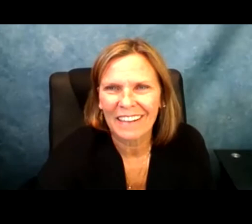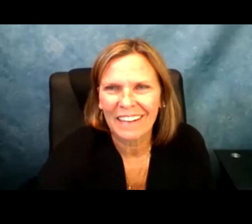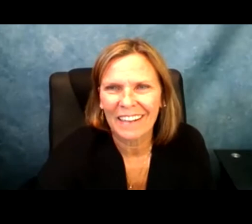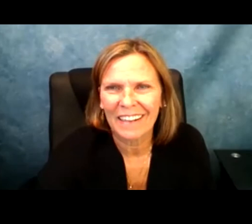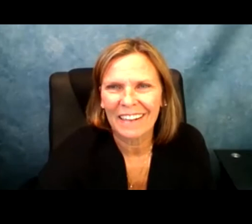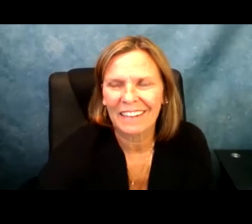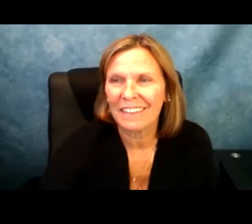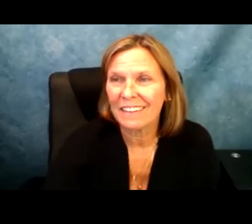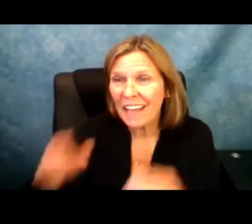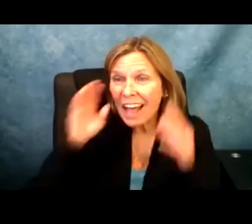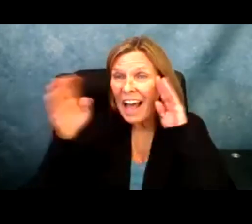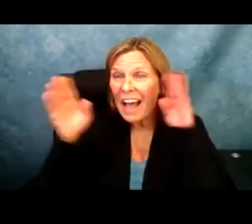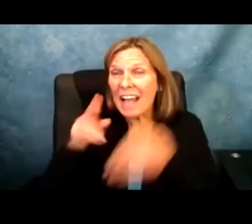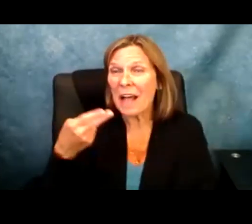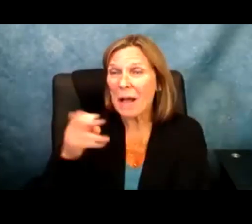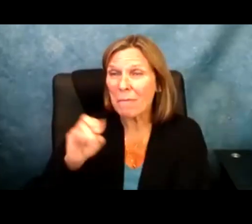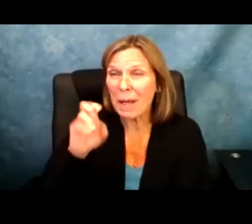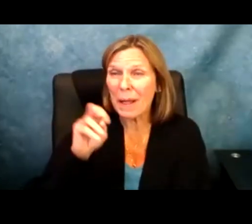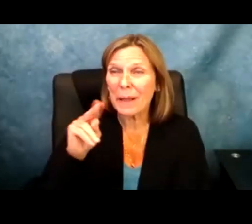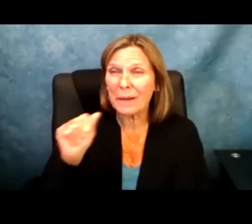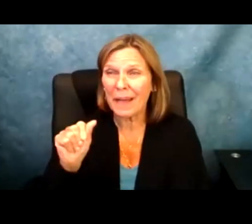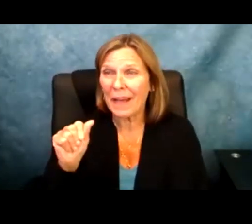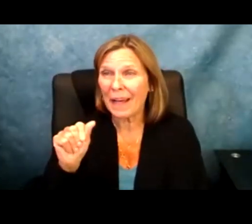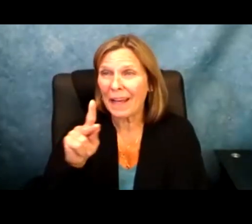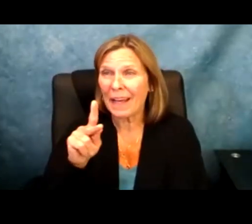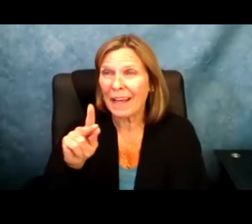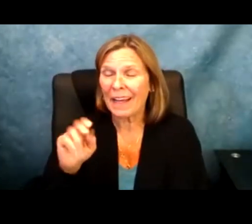Helena. You have the